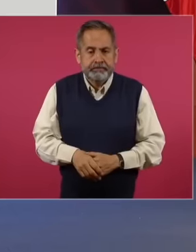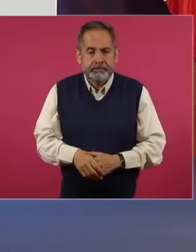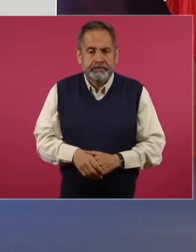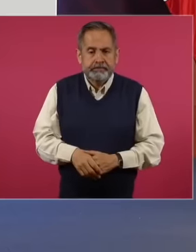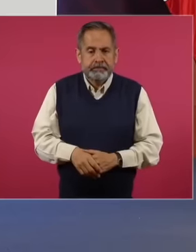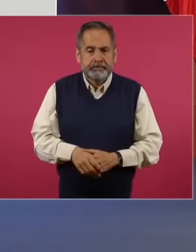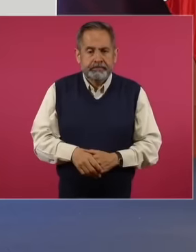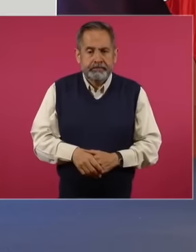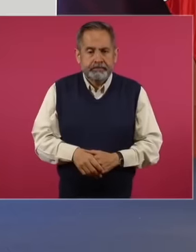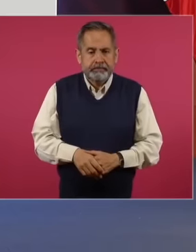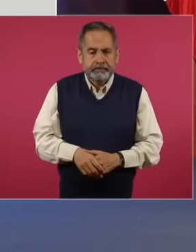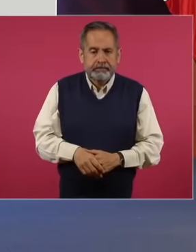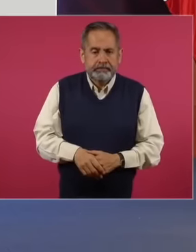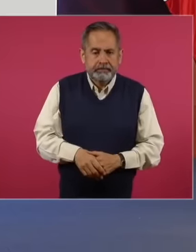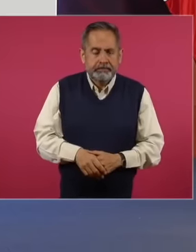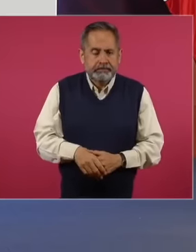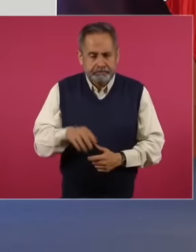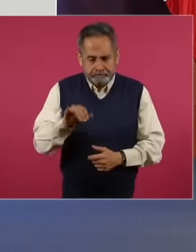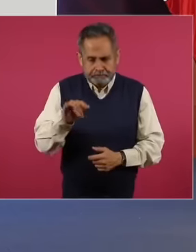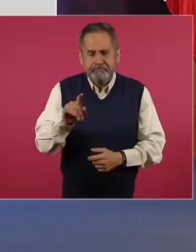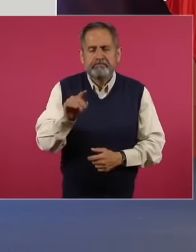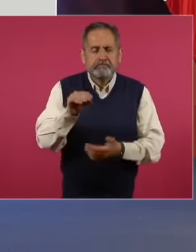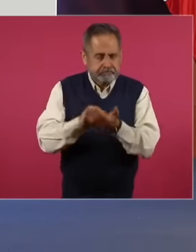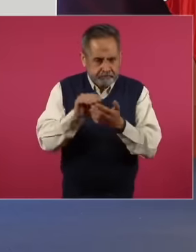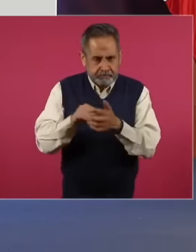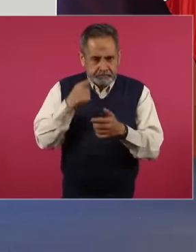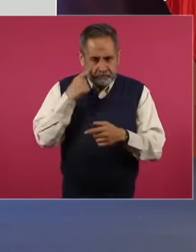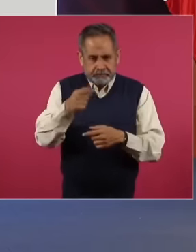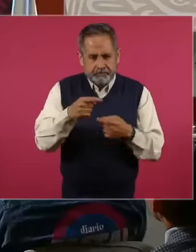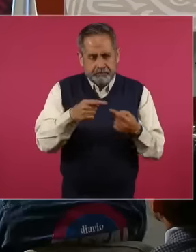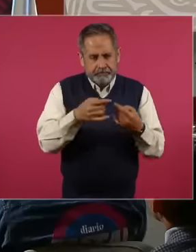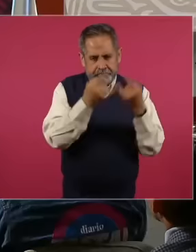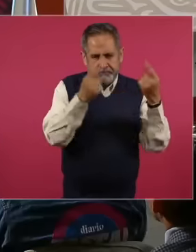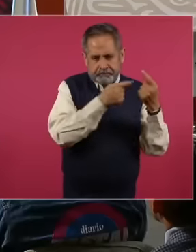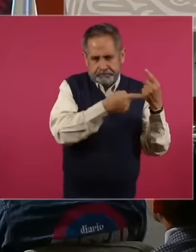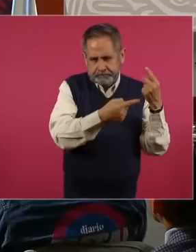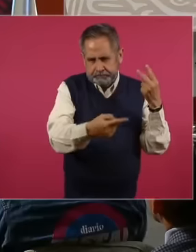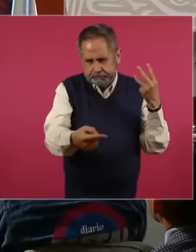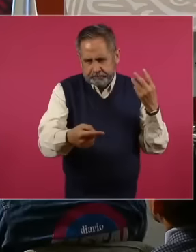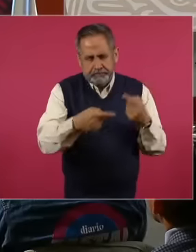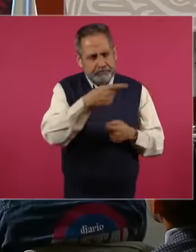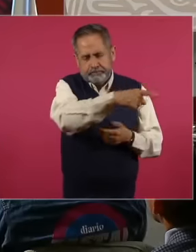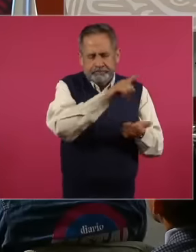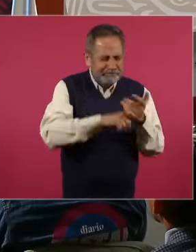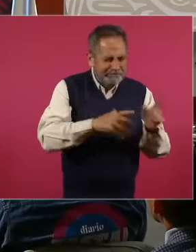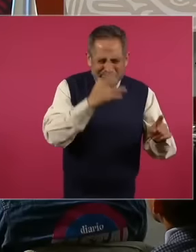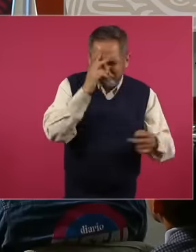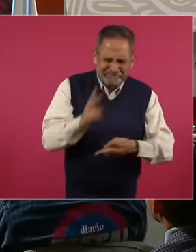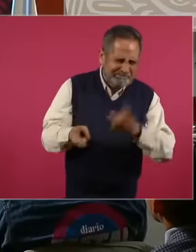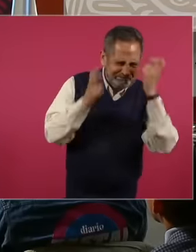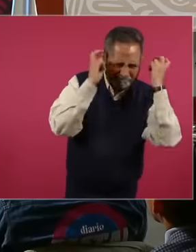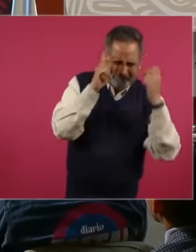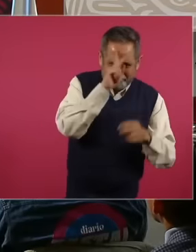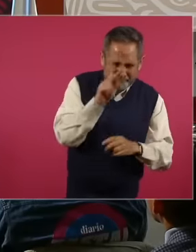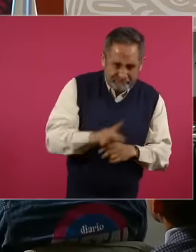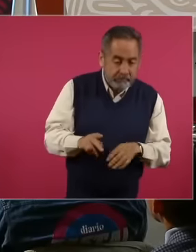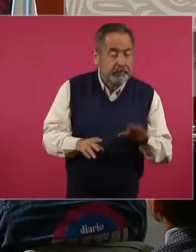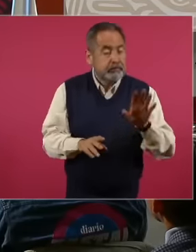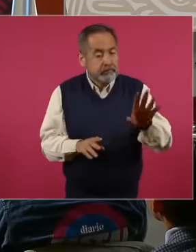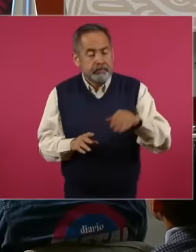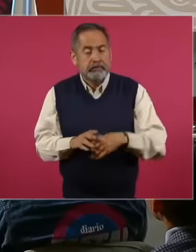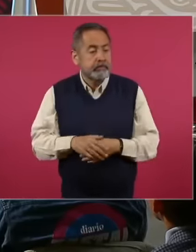yes following the chronology of ignominy let us remember that through a political agreement